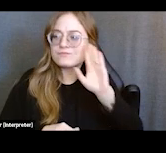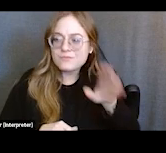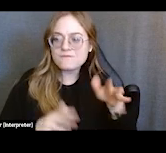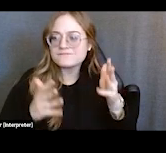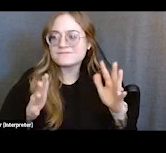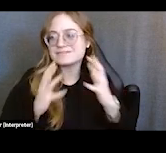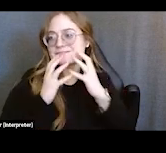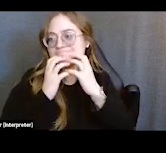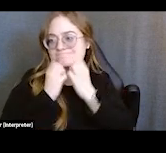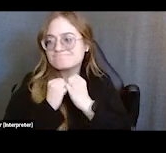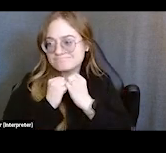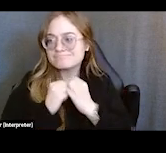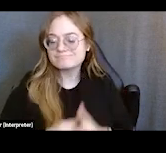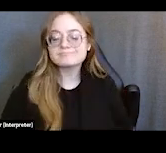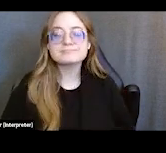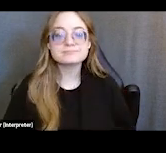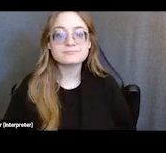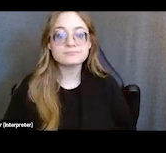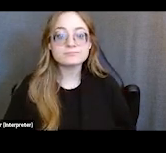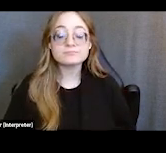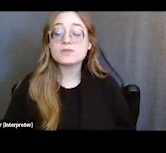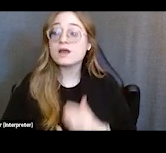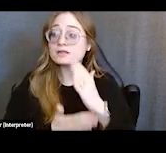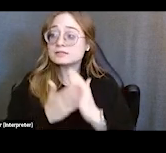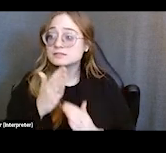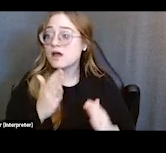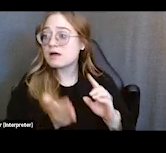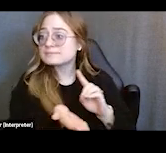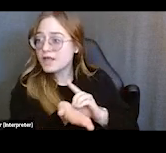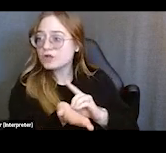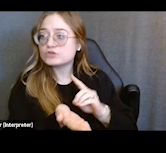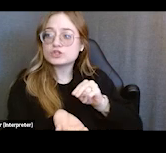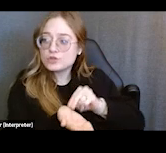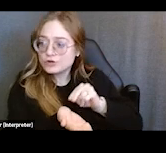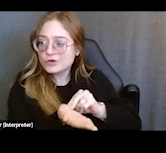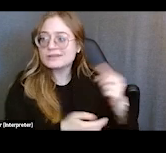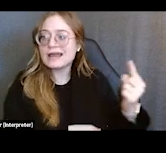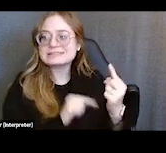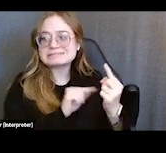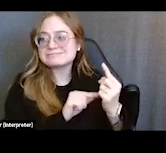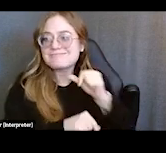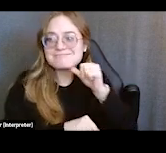When we run into physicians that are not aware of what SOAR is, it does make the process a little harder,